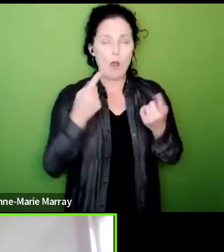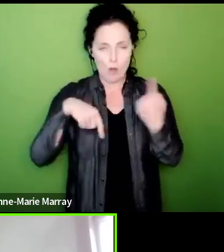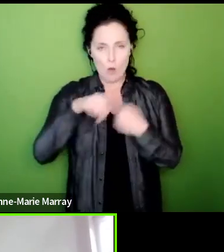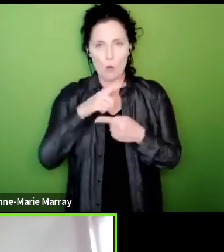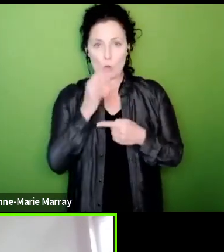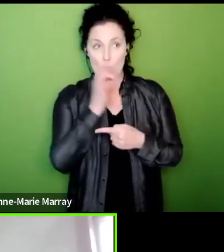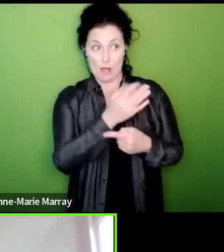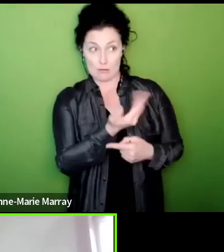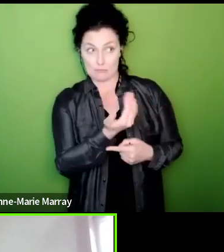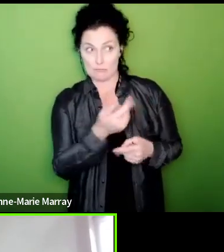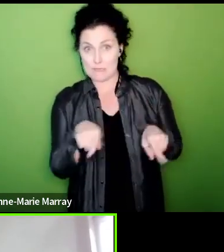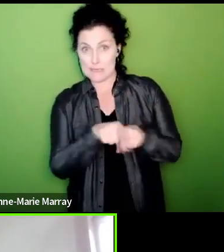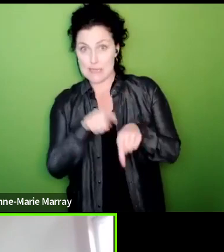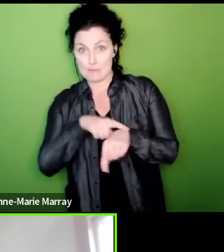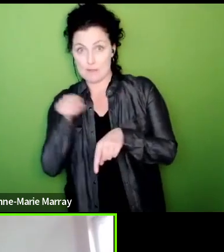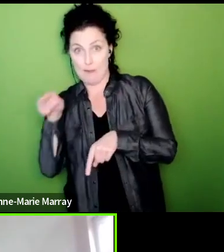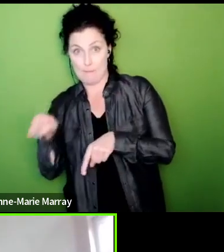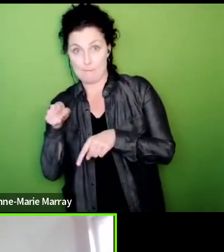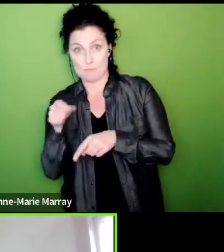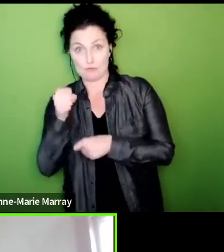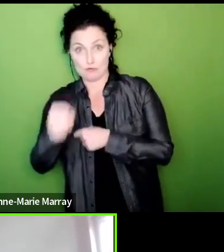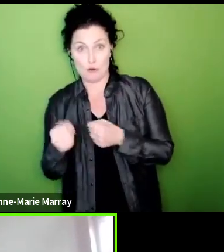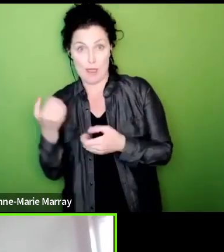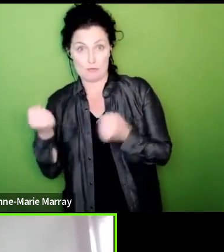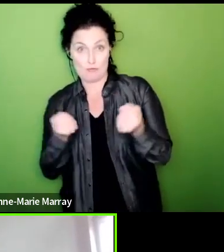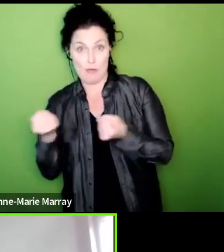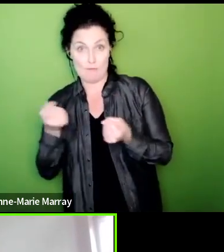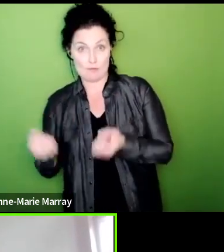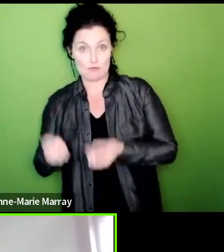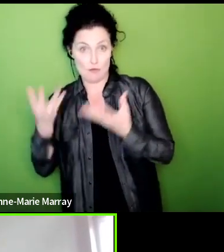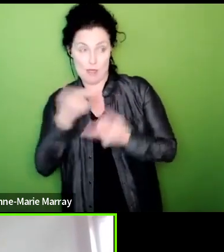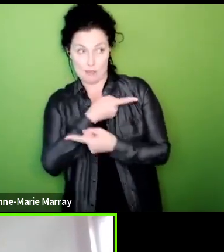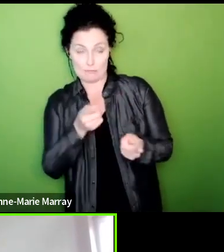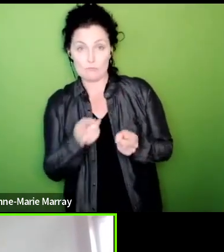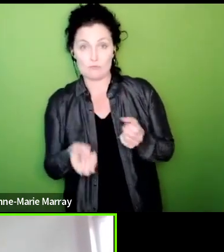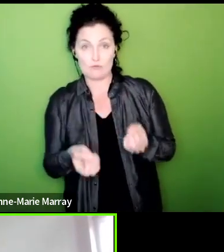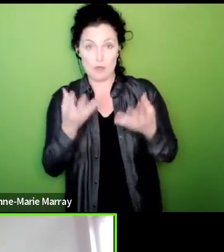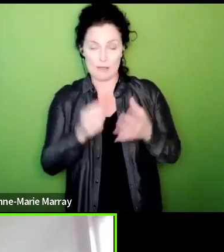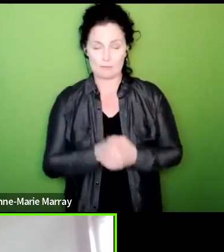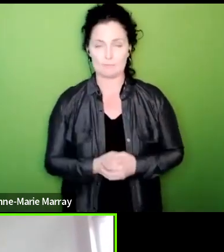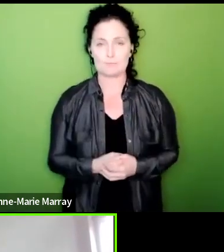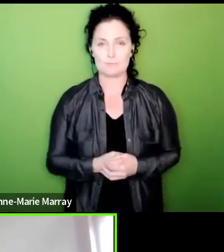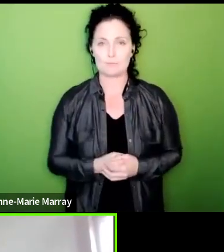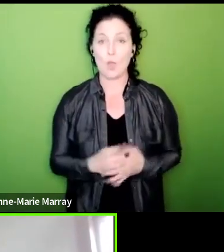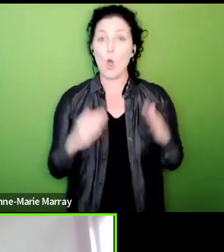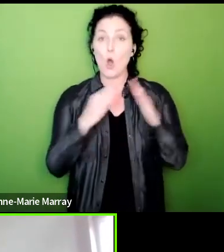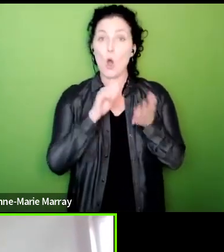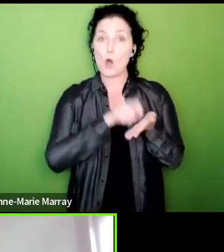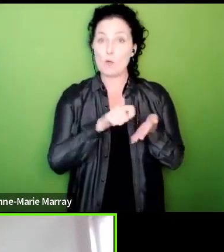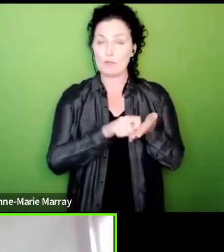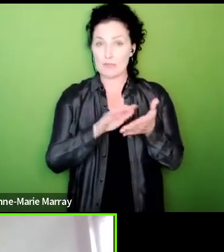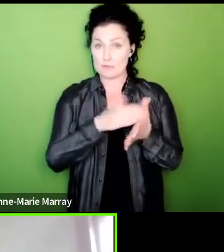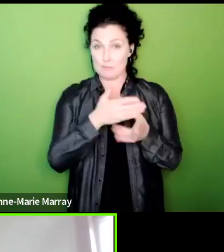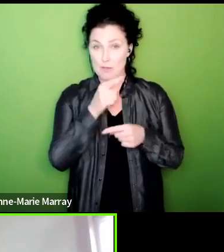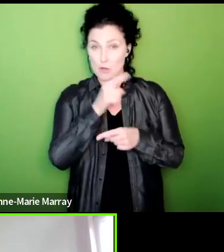similarly if our members working in Home Office were asked to take action given the political pressure on the government in the Home Office at the moment around the